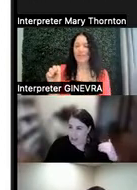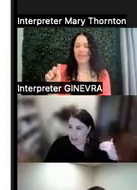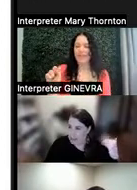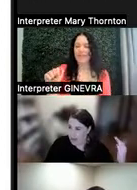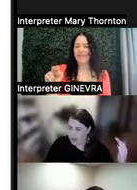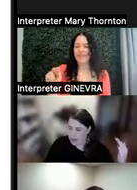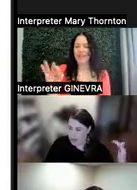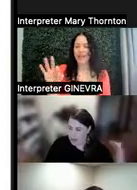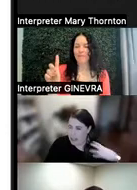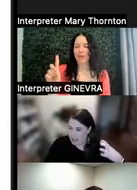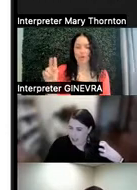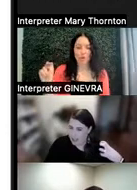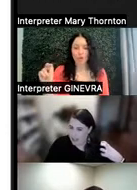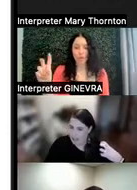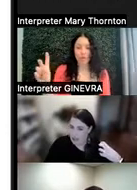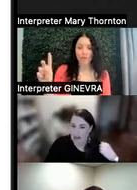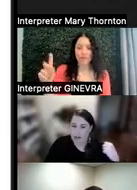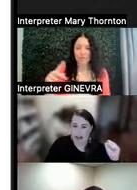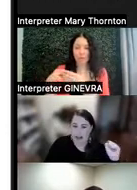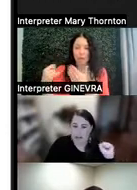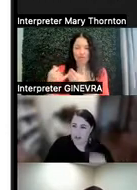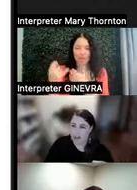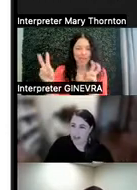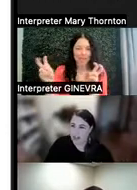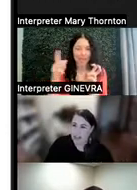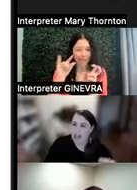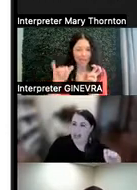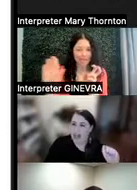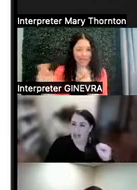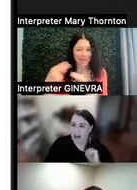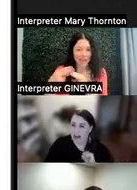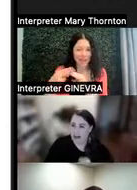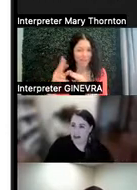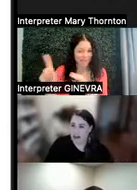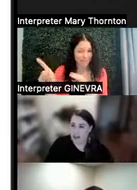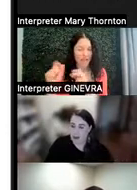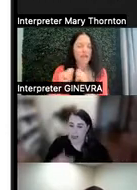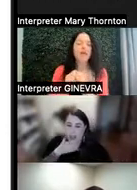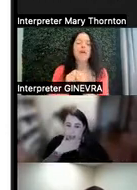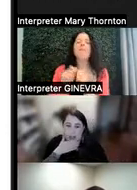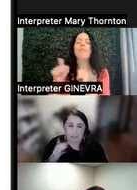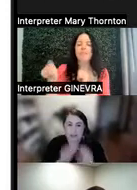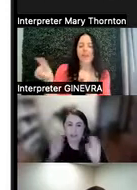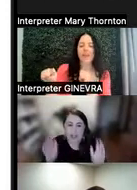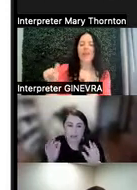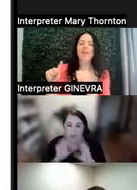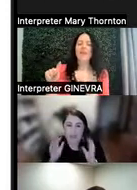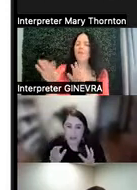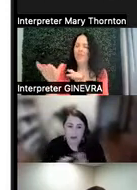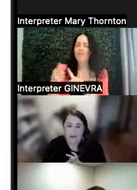Project, I think that is the name of their project. And they are working, so this came from a video of,